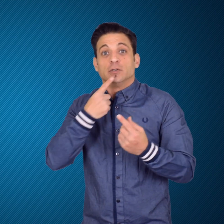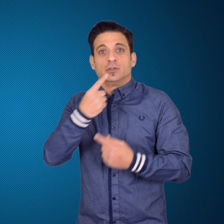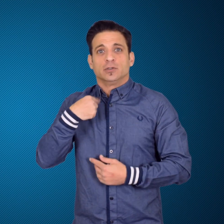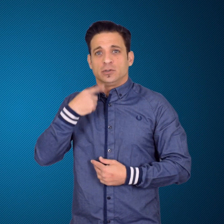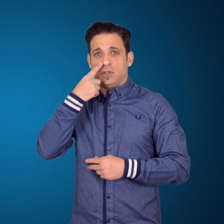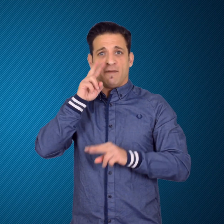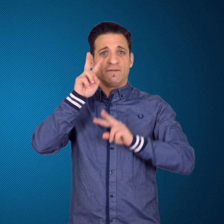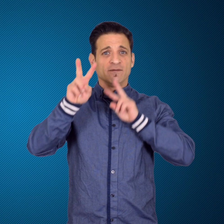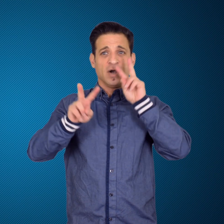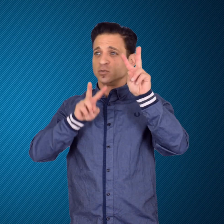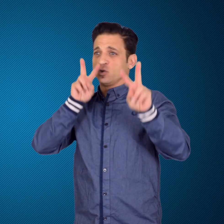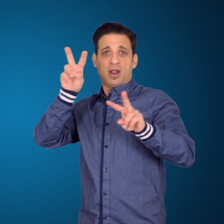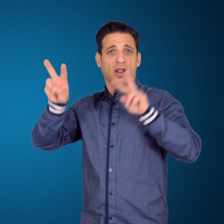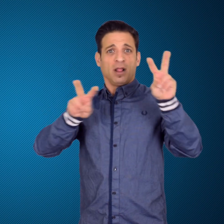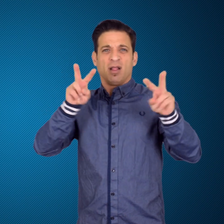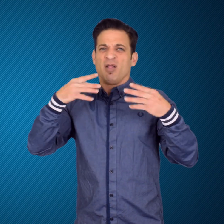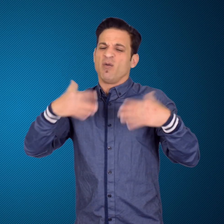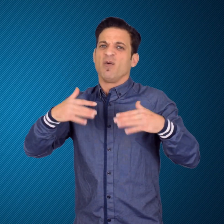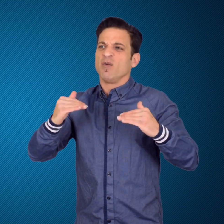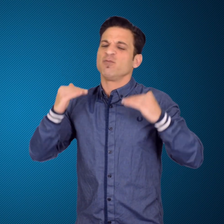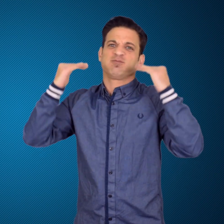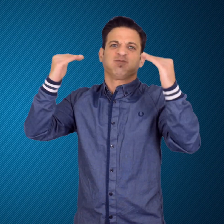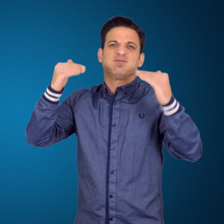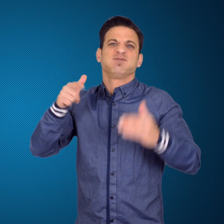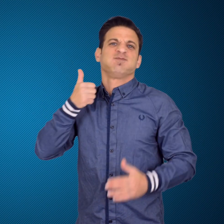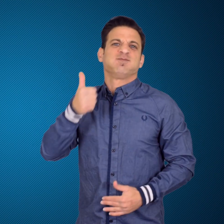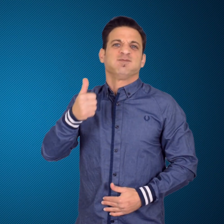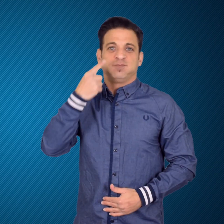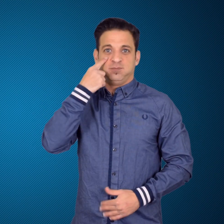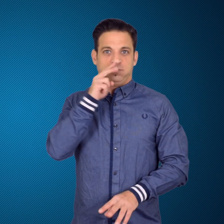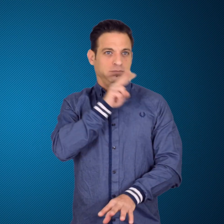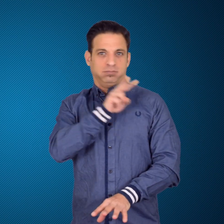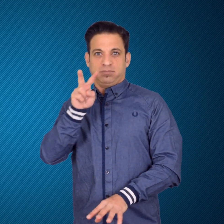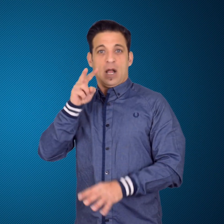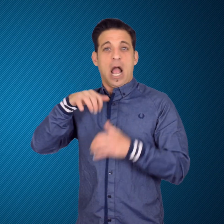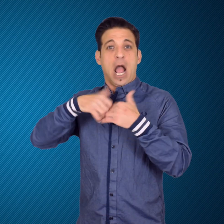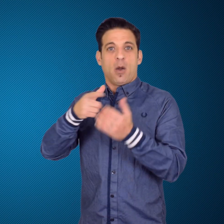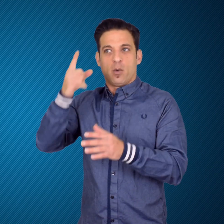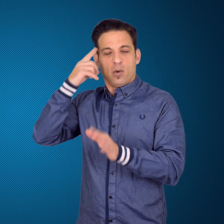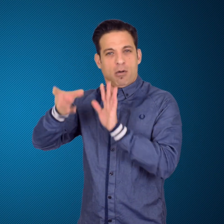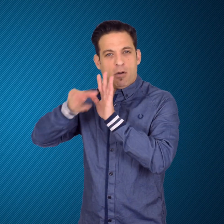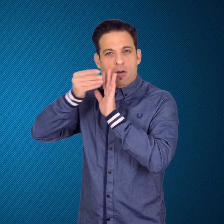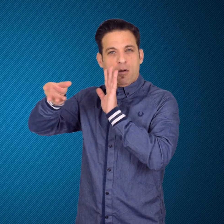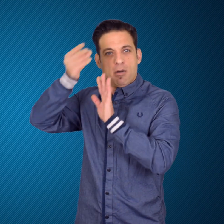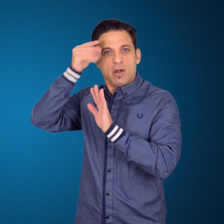which is an advantage for her since it helped her pick